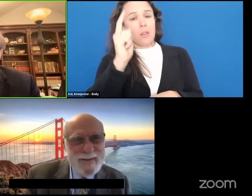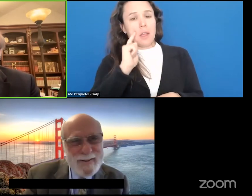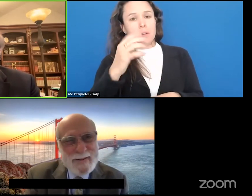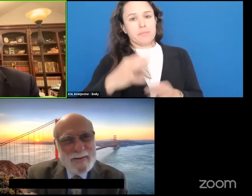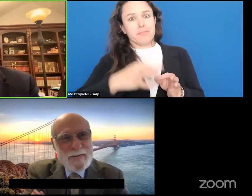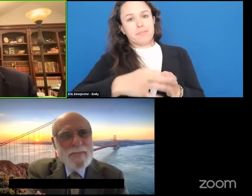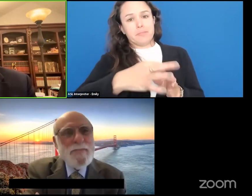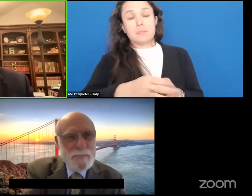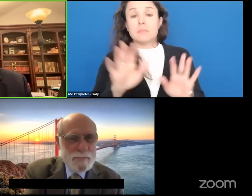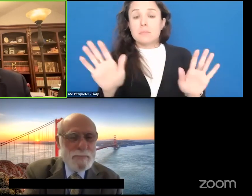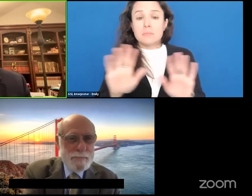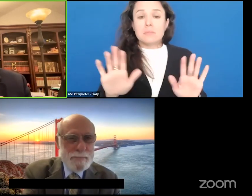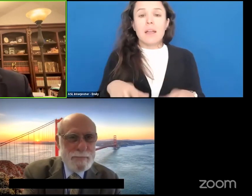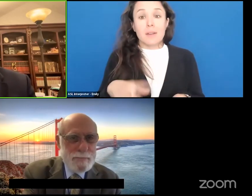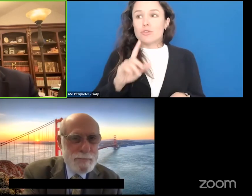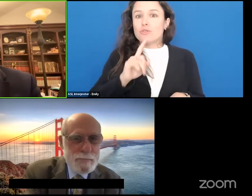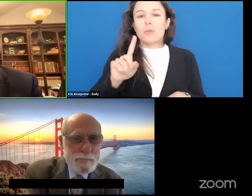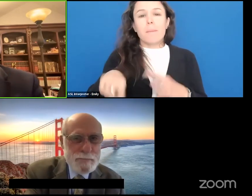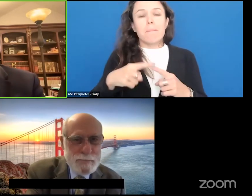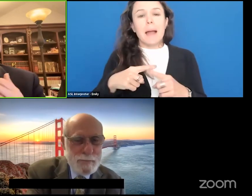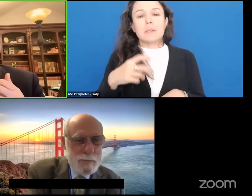That was true of speech recognition as you know.